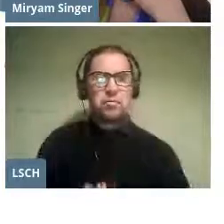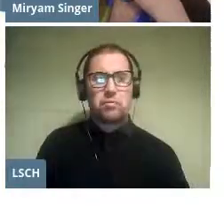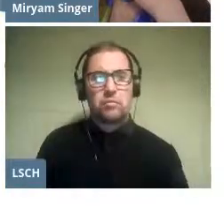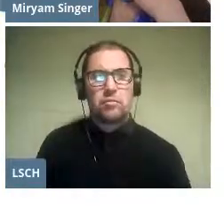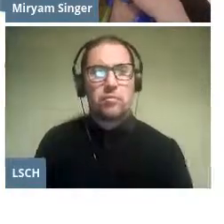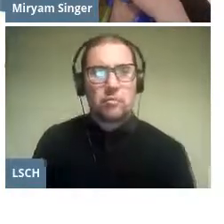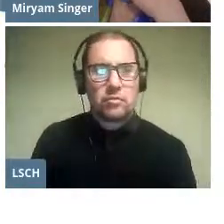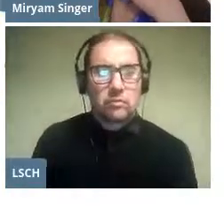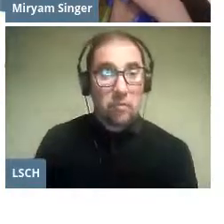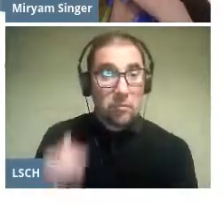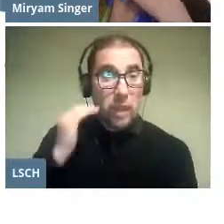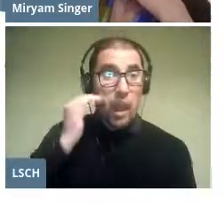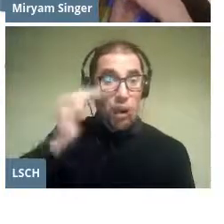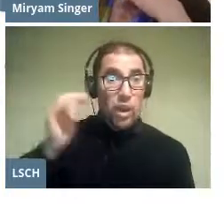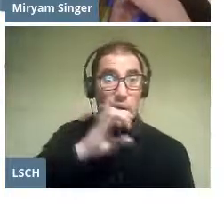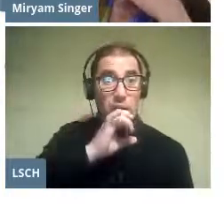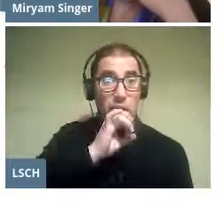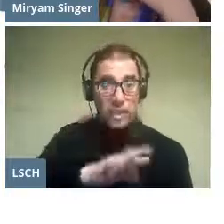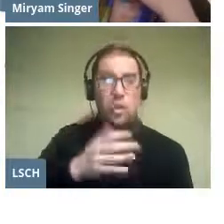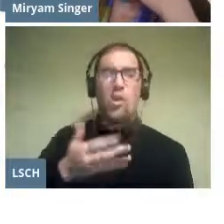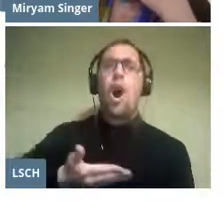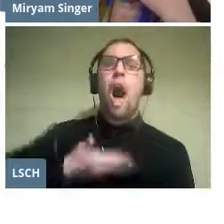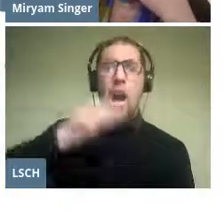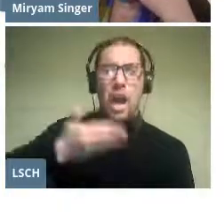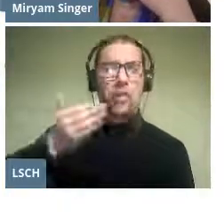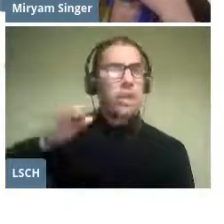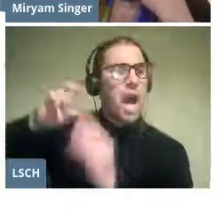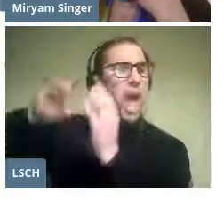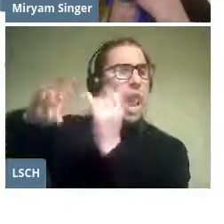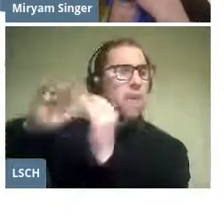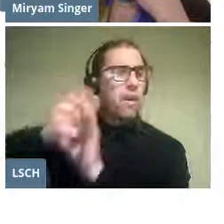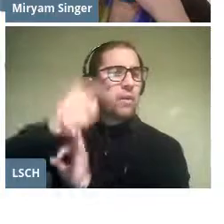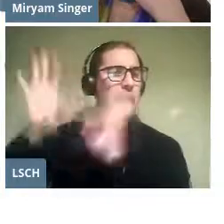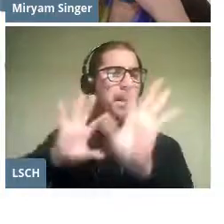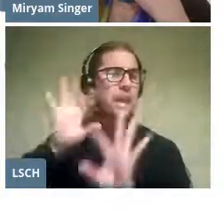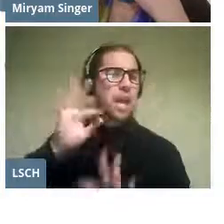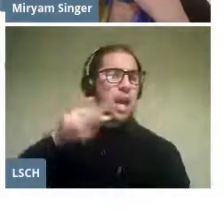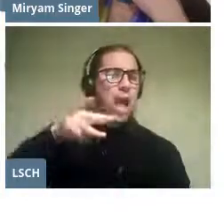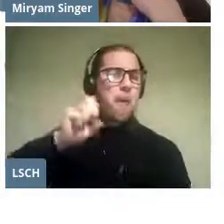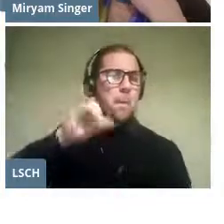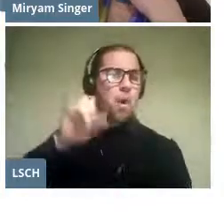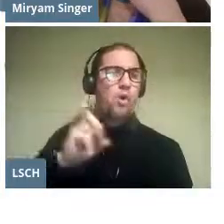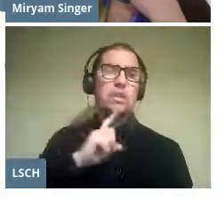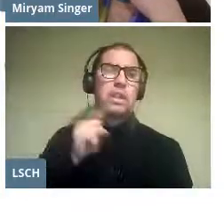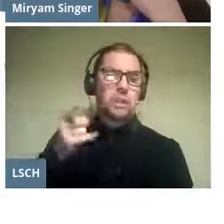The children of Chile sing Mozart's Magic Flute, a country project.